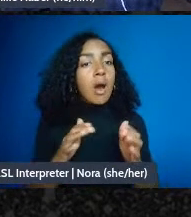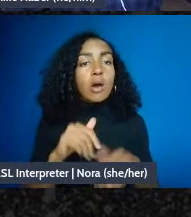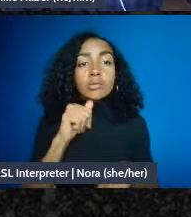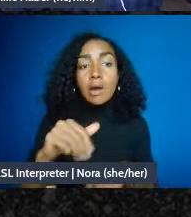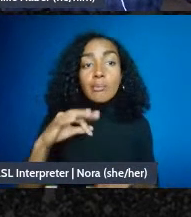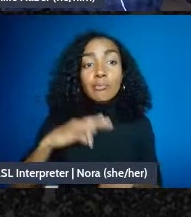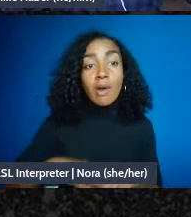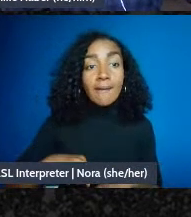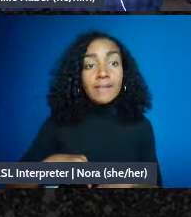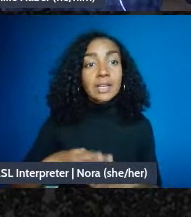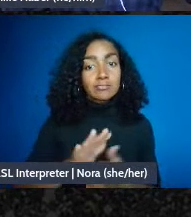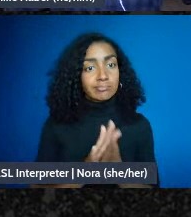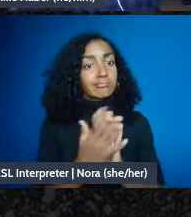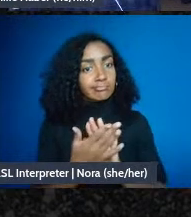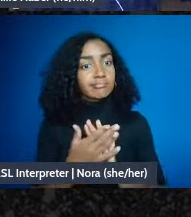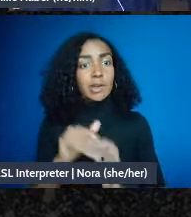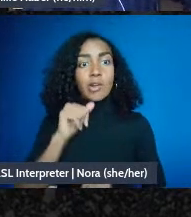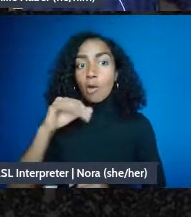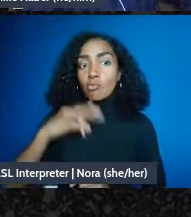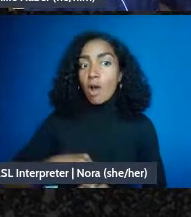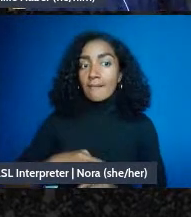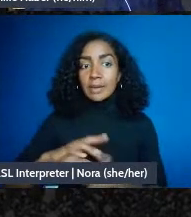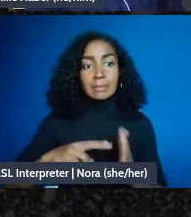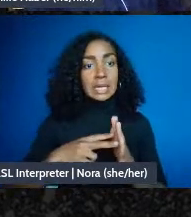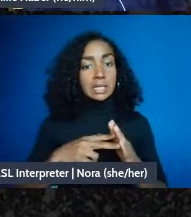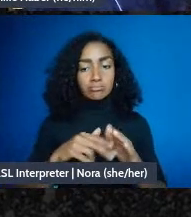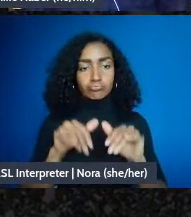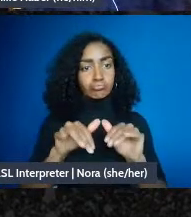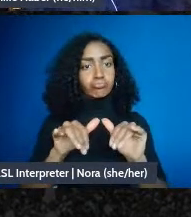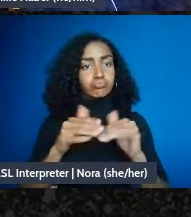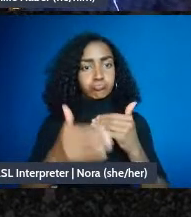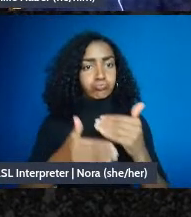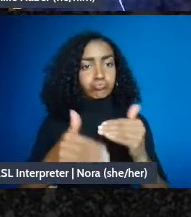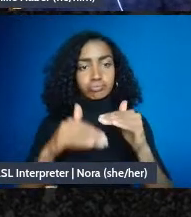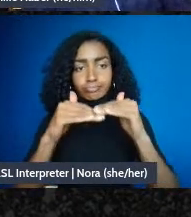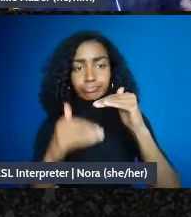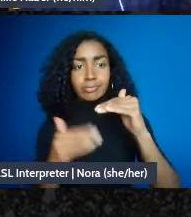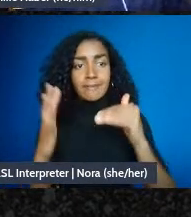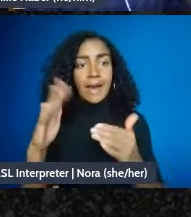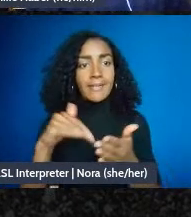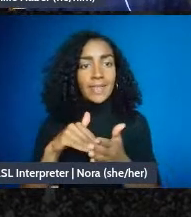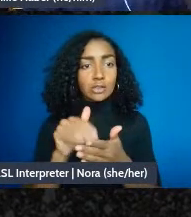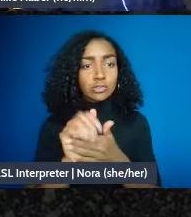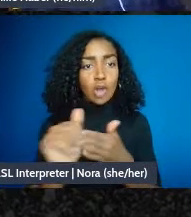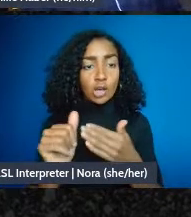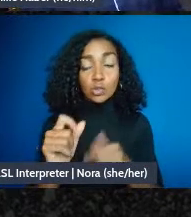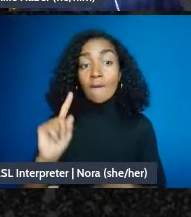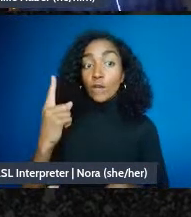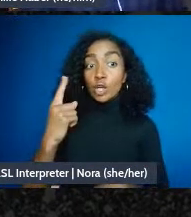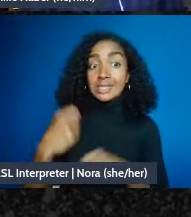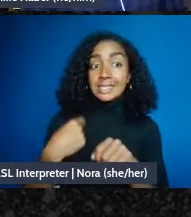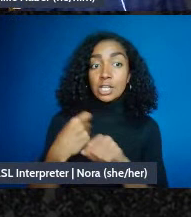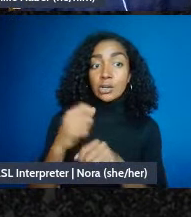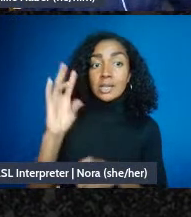as a non-profit and you stay small under that 5,000 or really 7,500 first year in gross revenue,